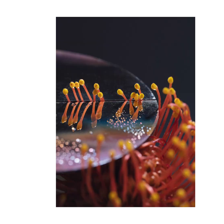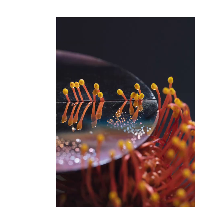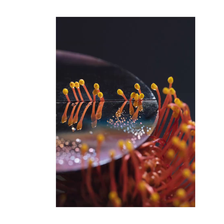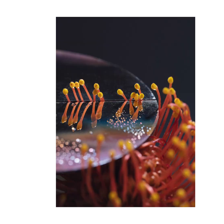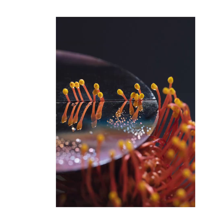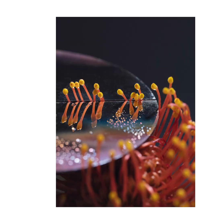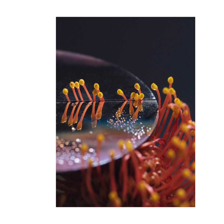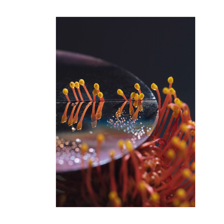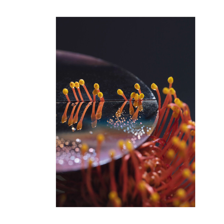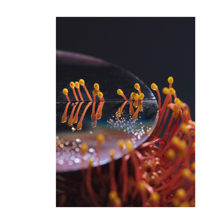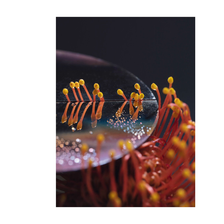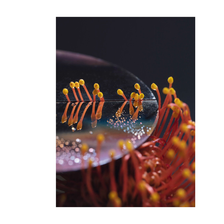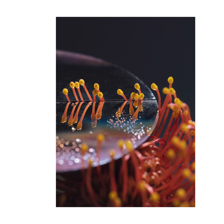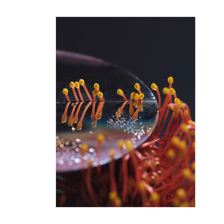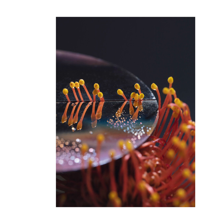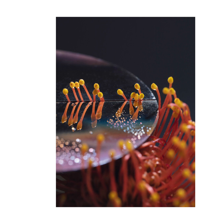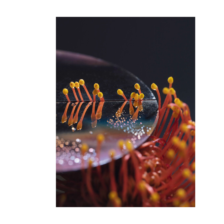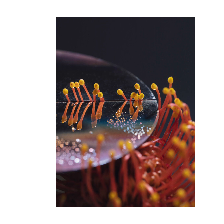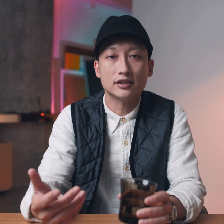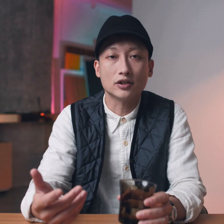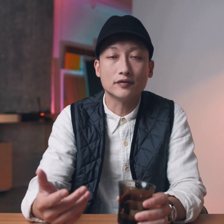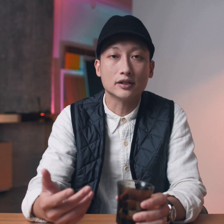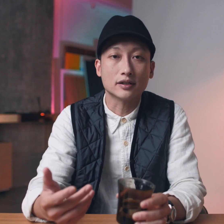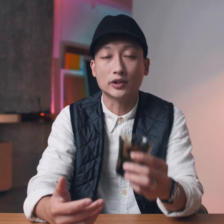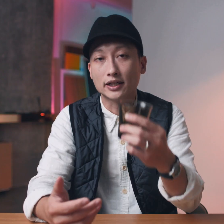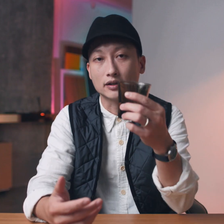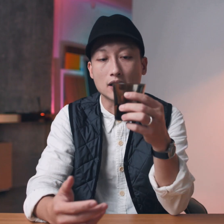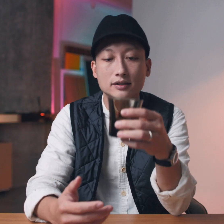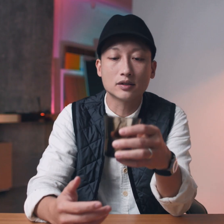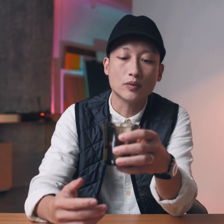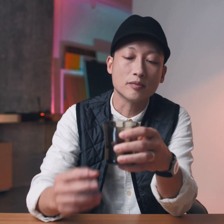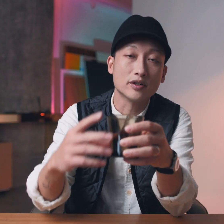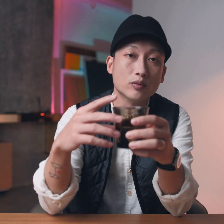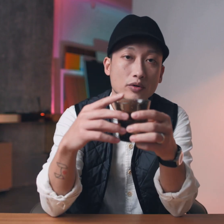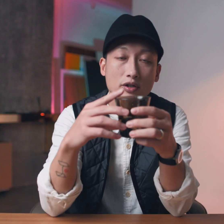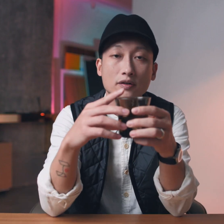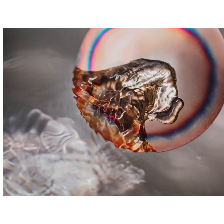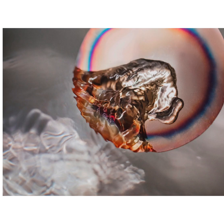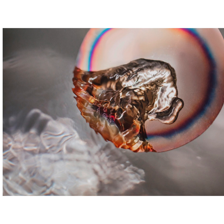a ceramic plate is the most vulnerable and the edge of a drinking glass with a bit of water you